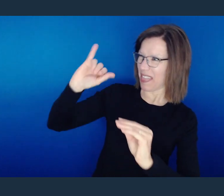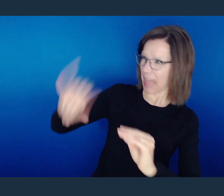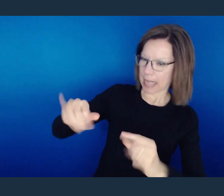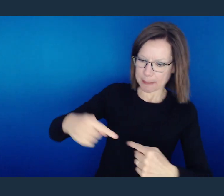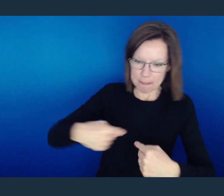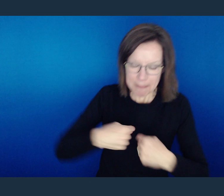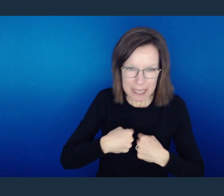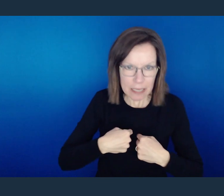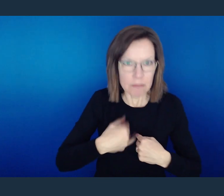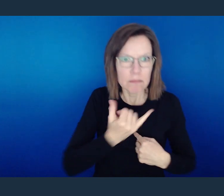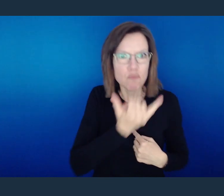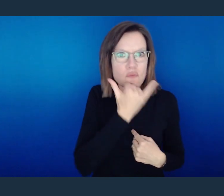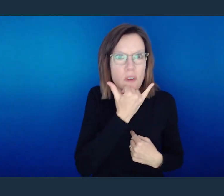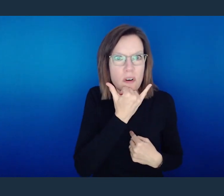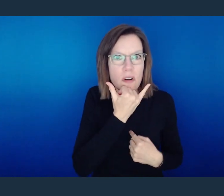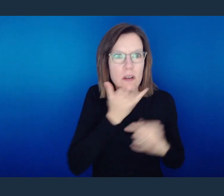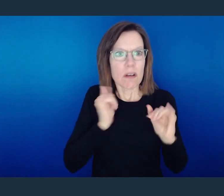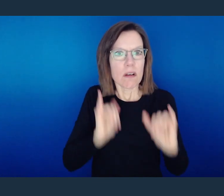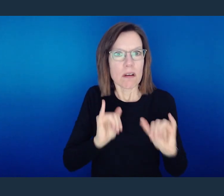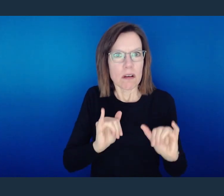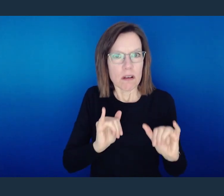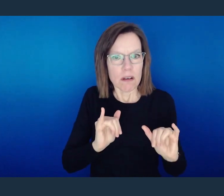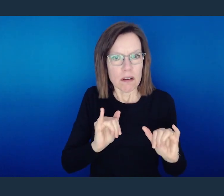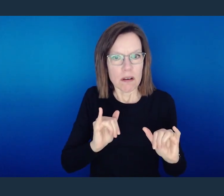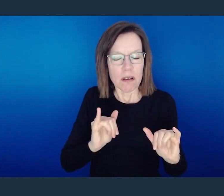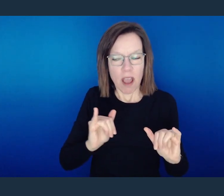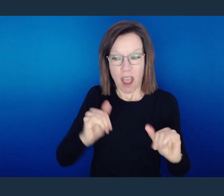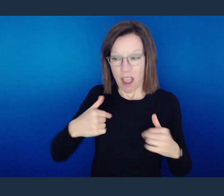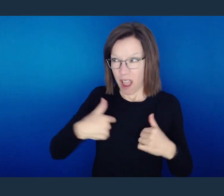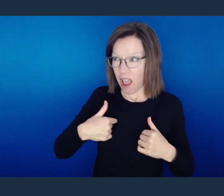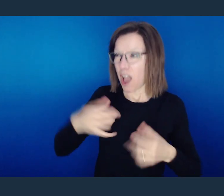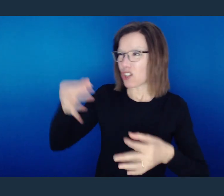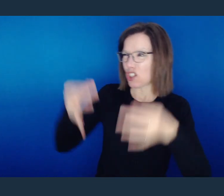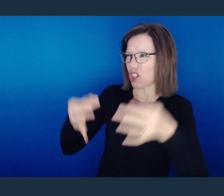he himself is the villain of that story.